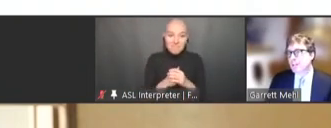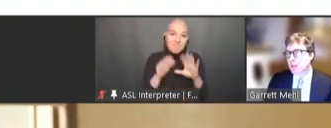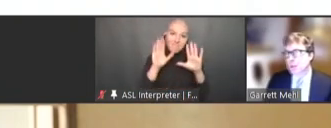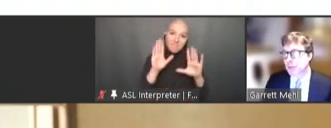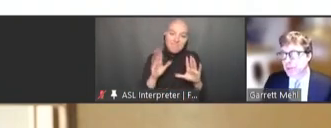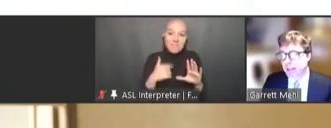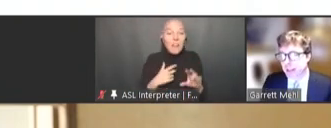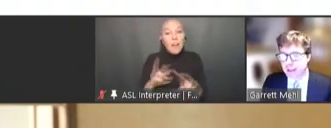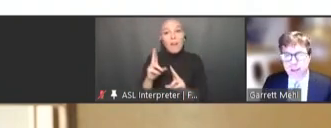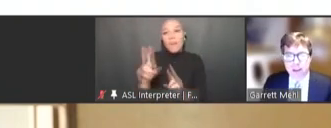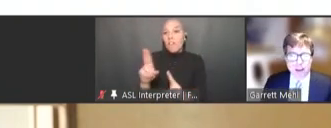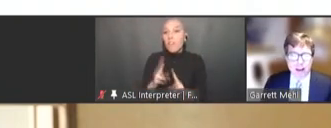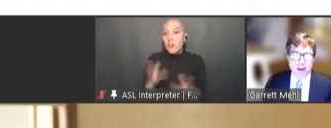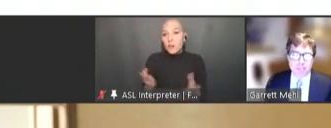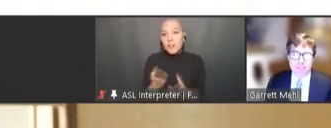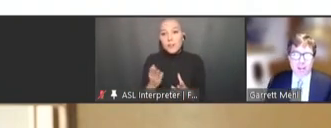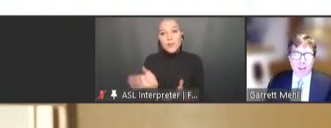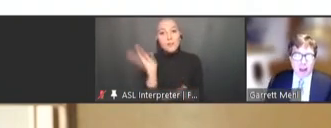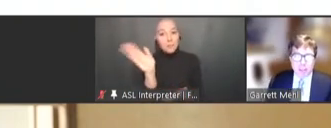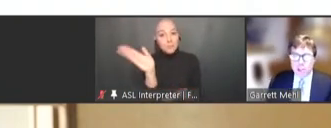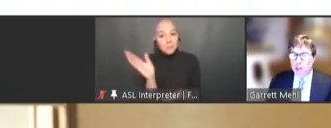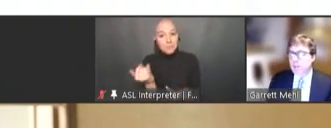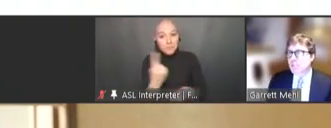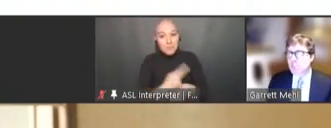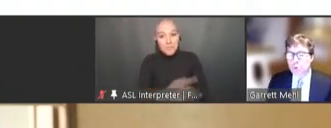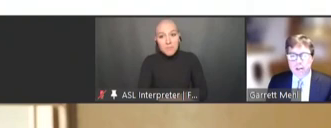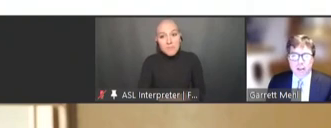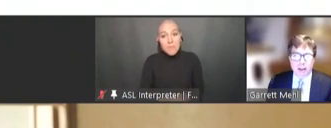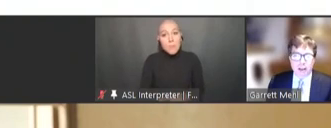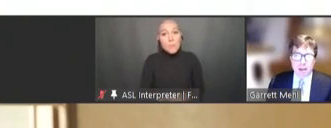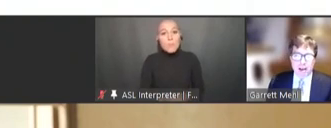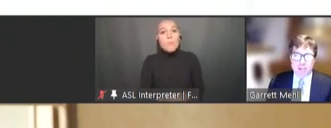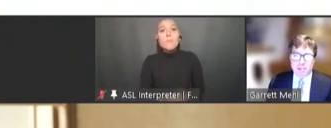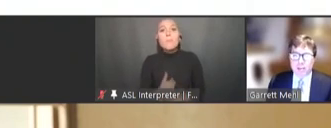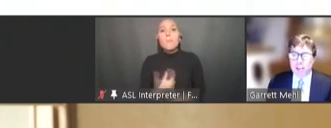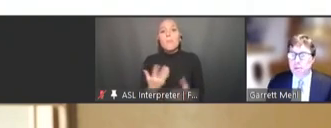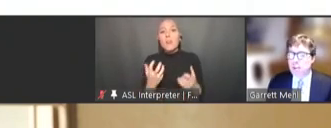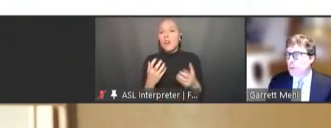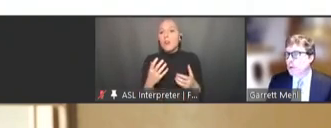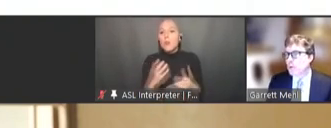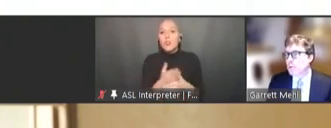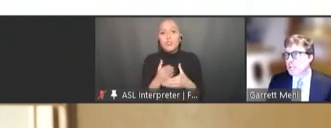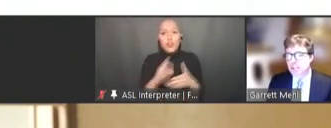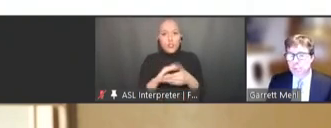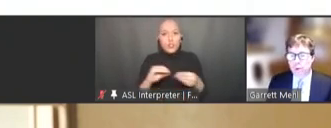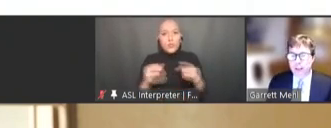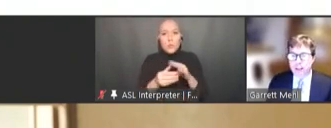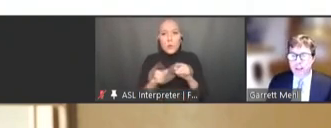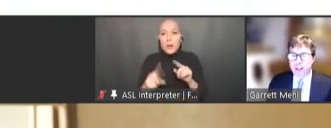speak with you today. I'm going to share a story about developing a new approach to supporting